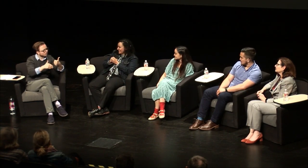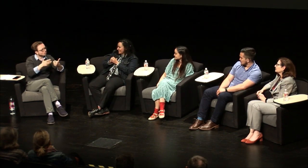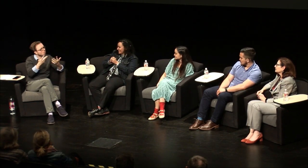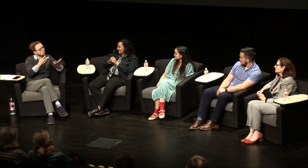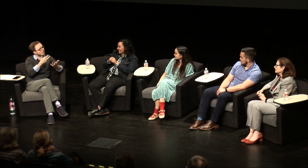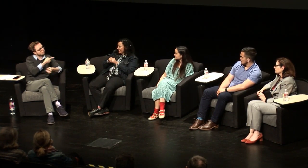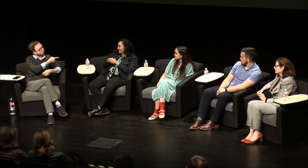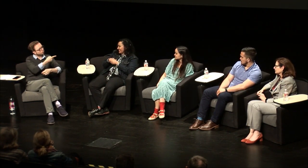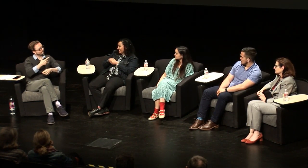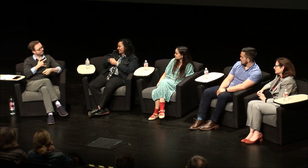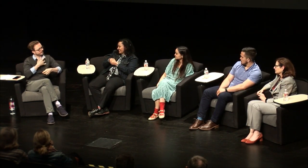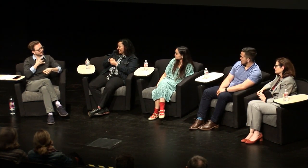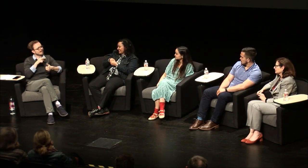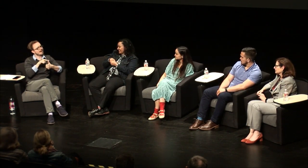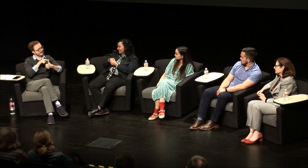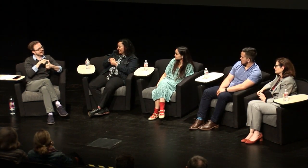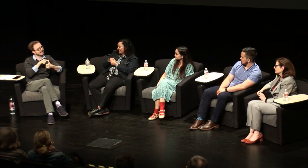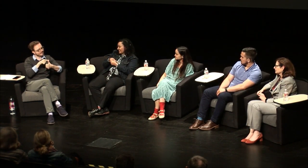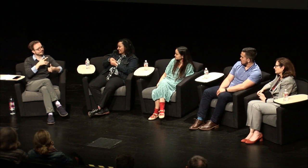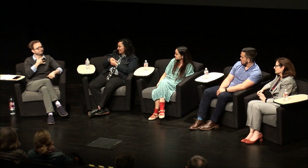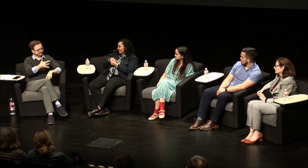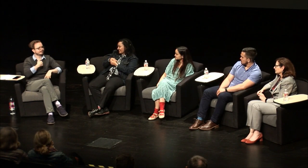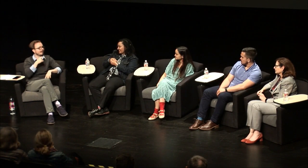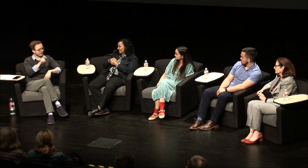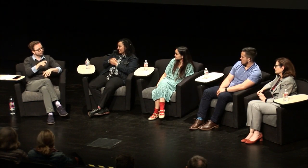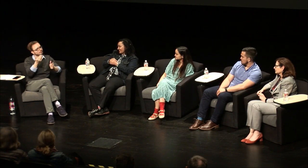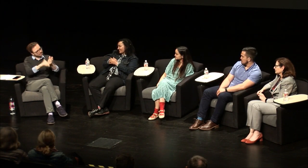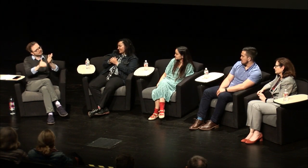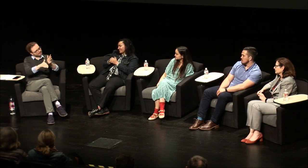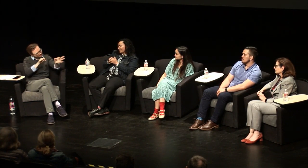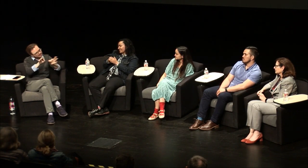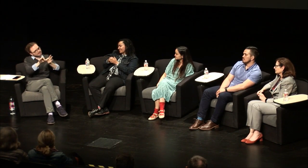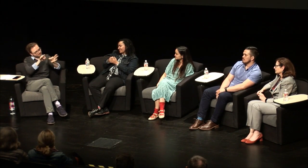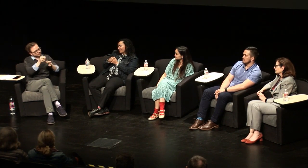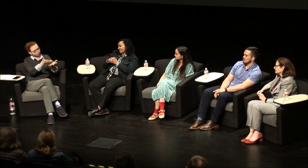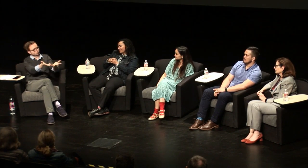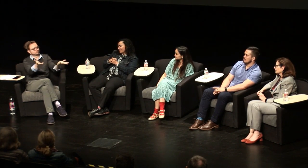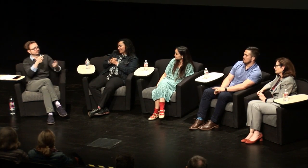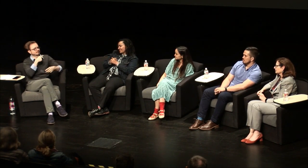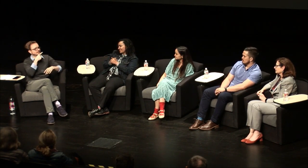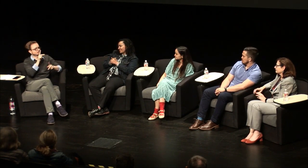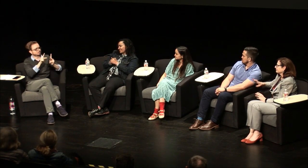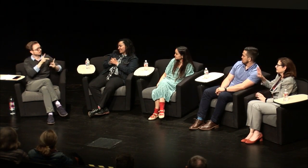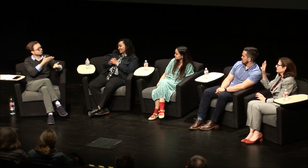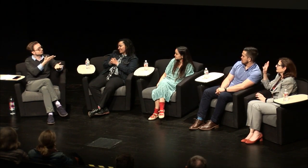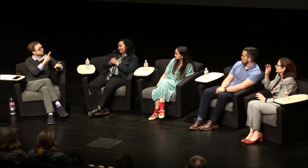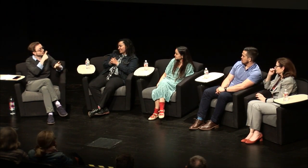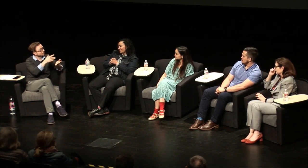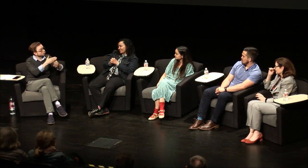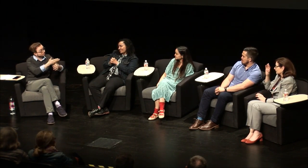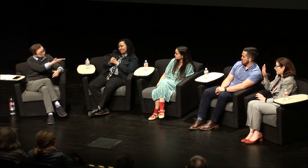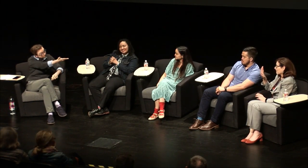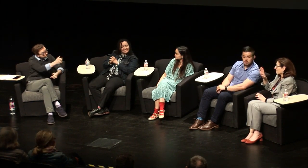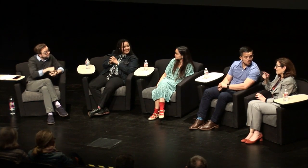constant battle I'm you know what what are your thoughts on that you feel like you do find yourself re explaining things to hearing people